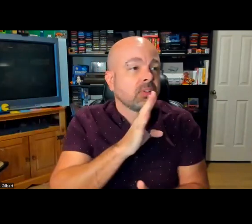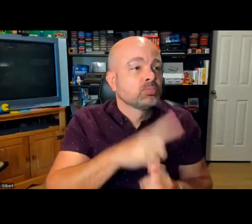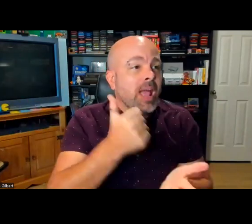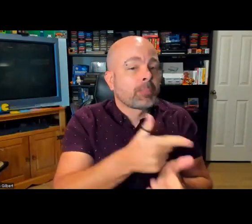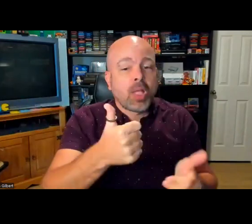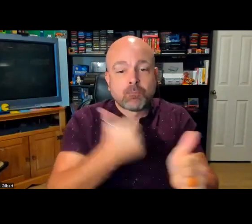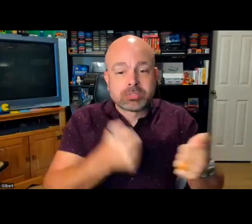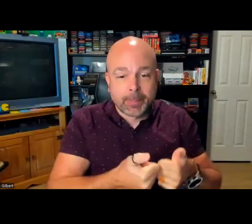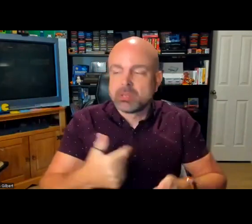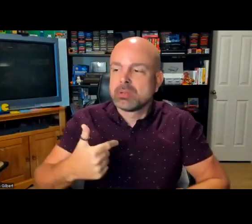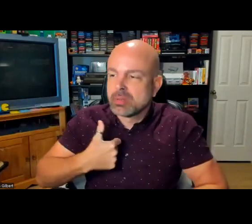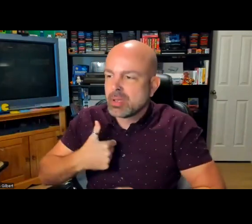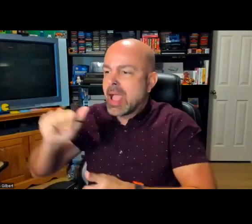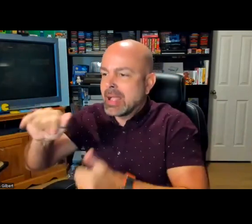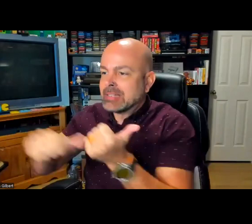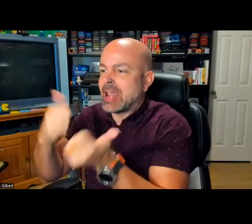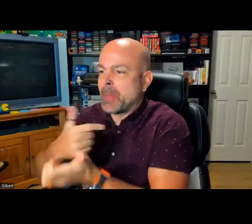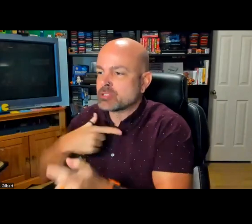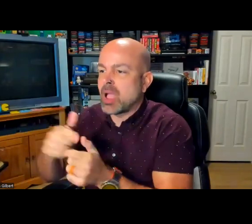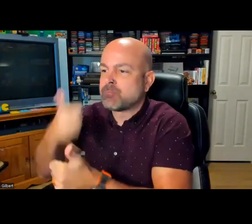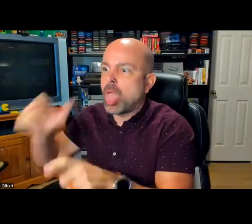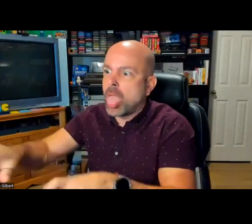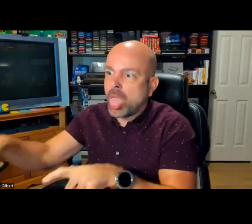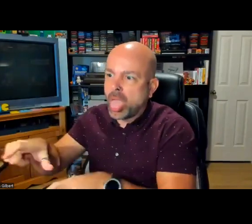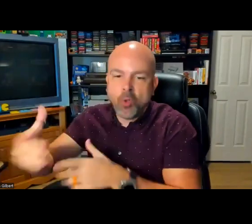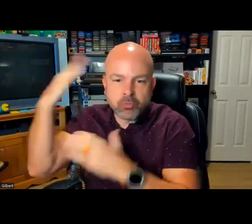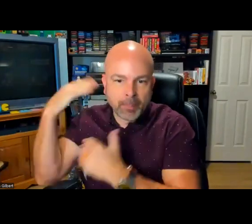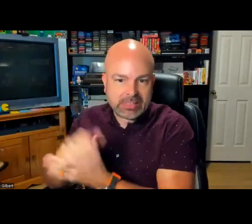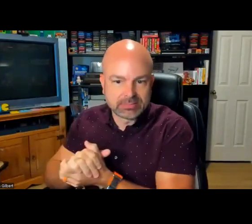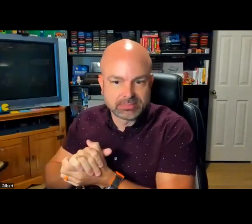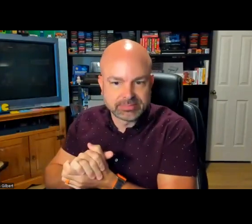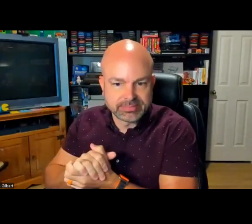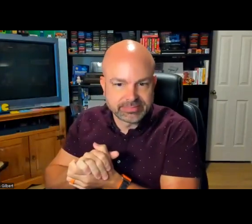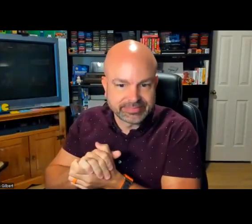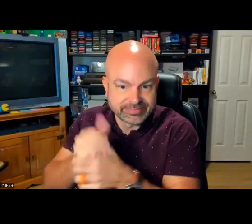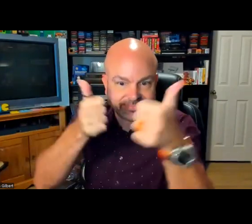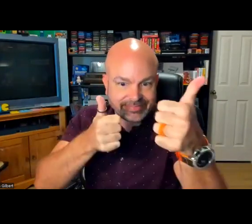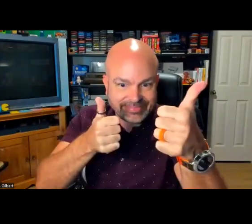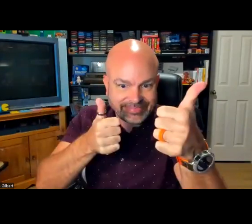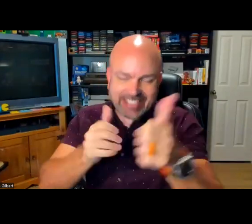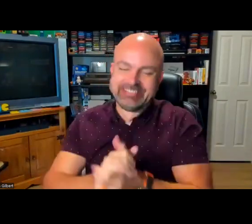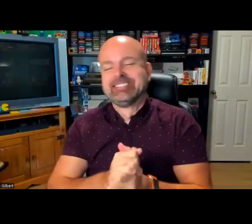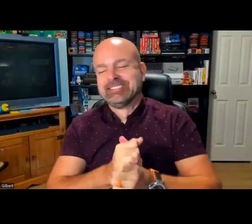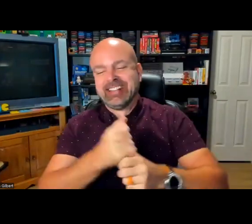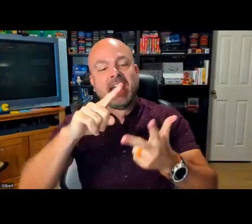that we could choose from, and I know that there are times that